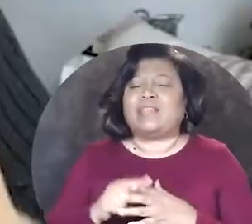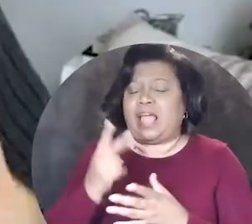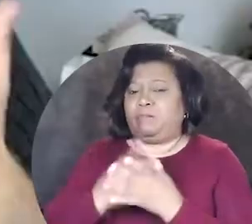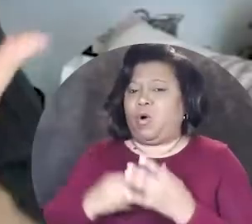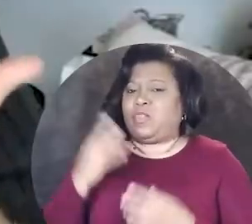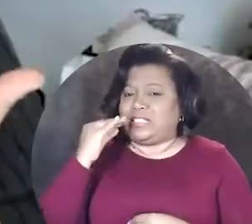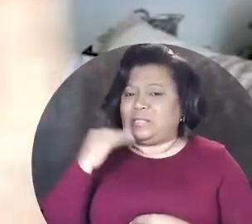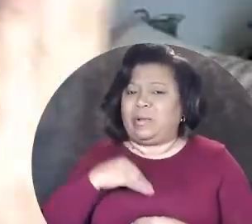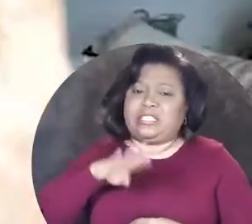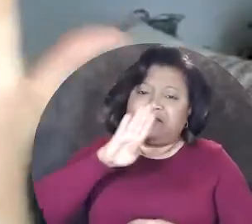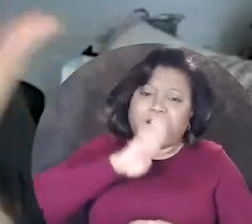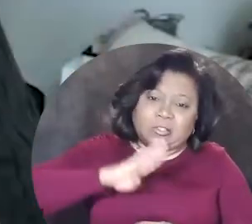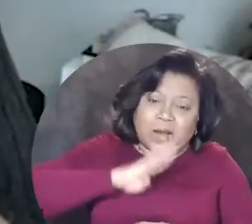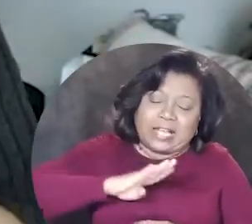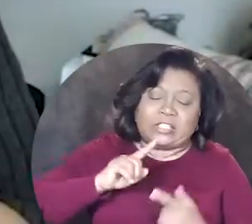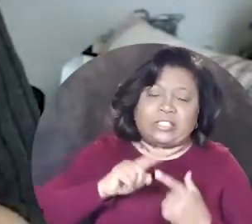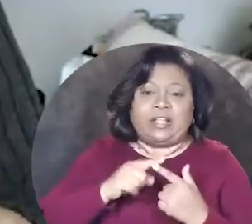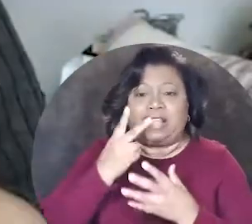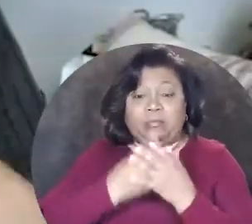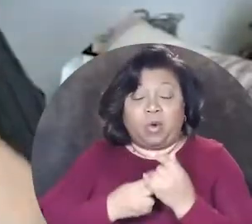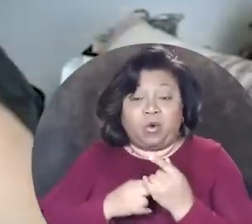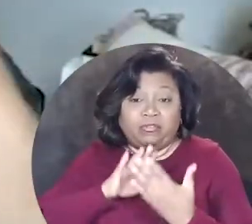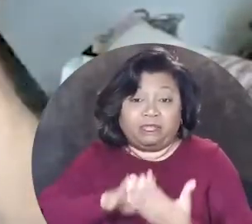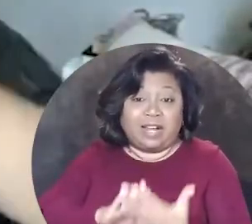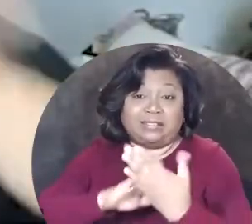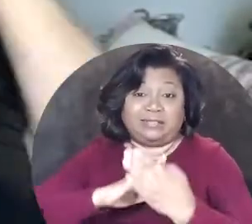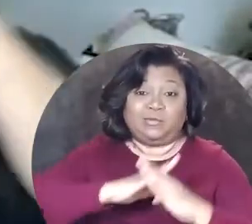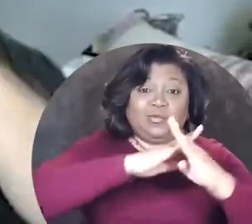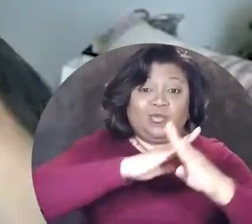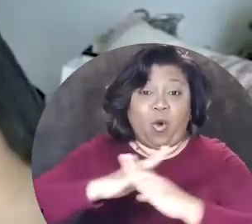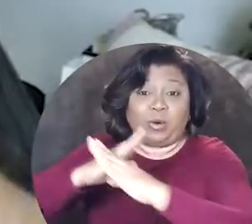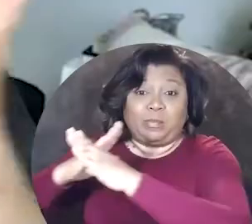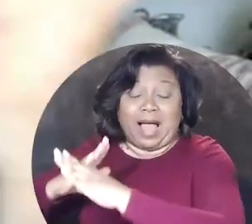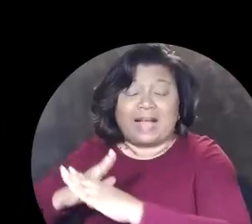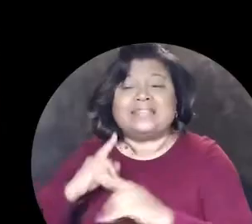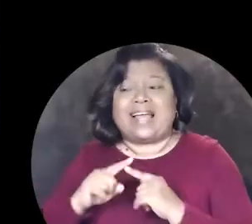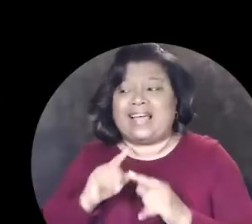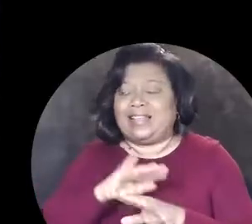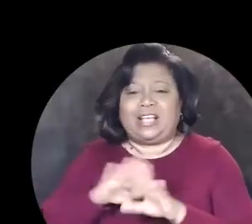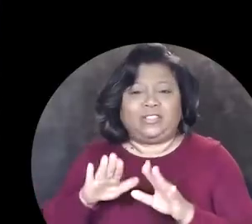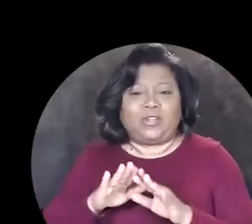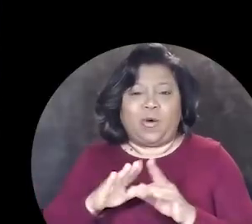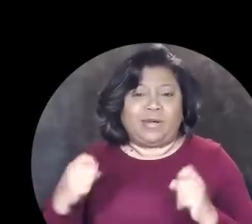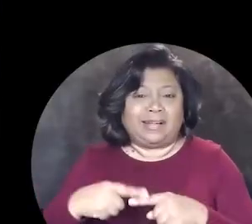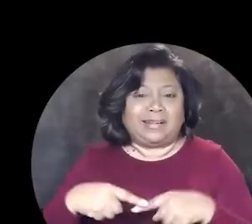they both experience frustrations, they both face roadblocks